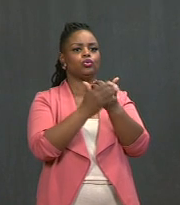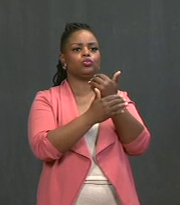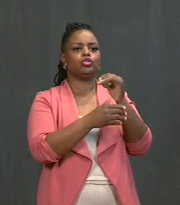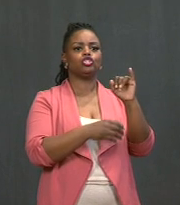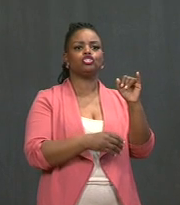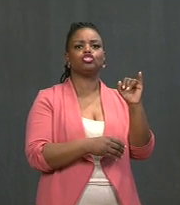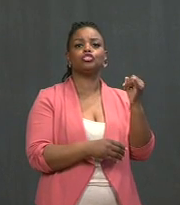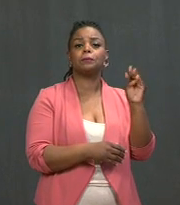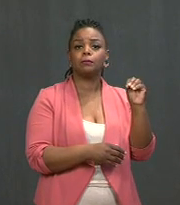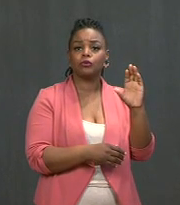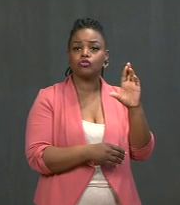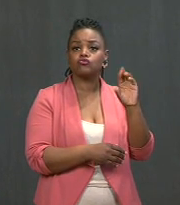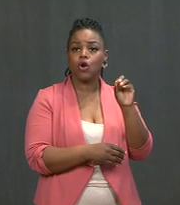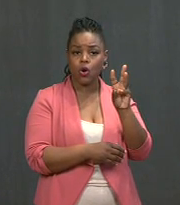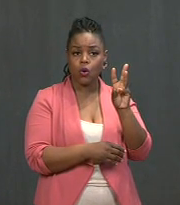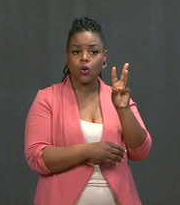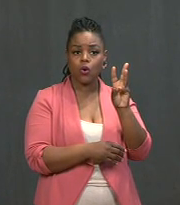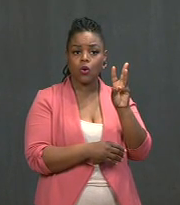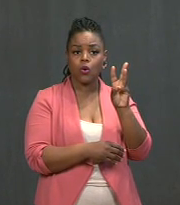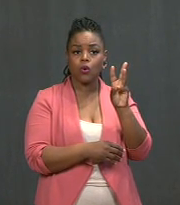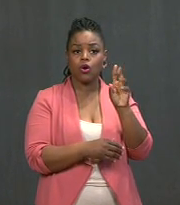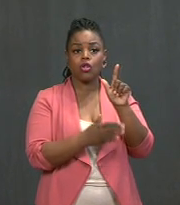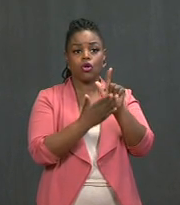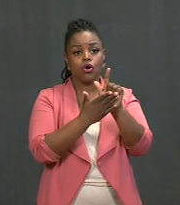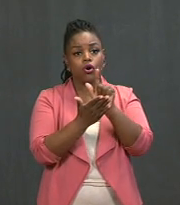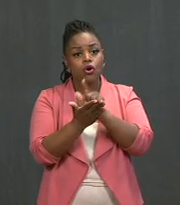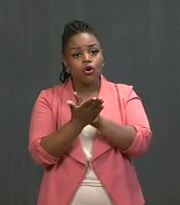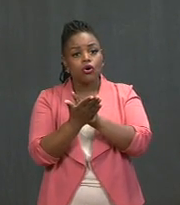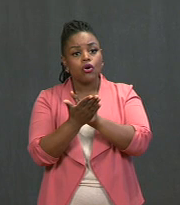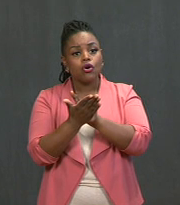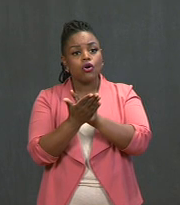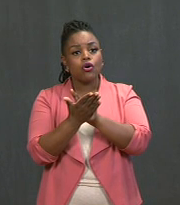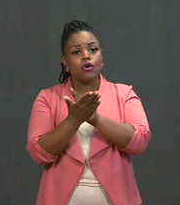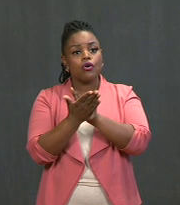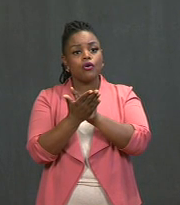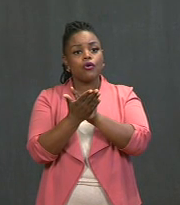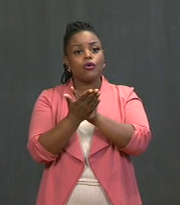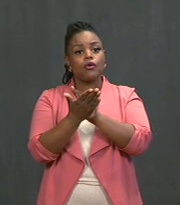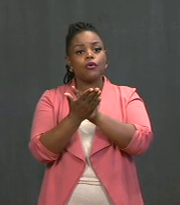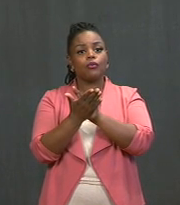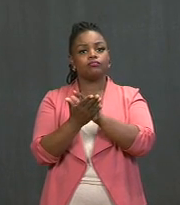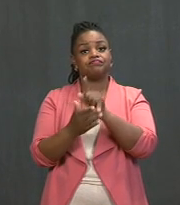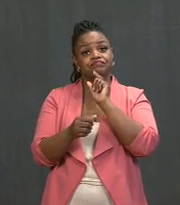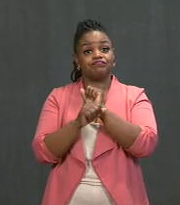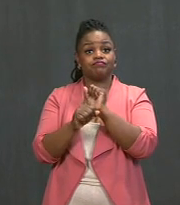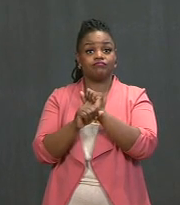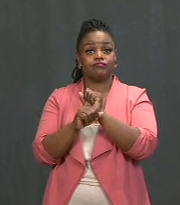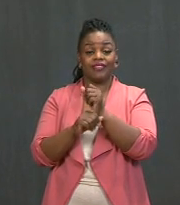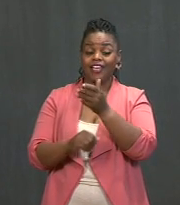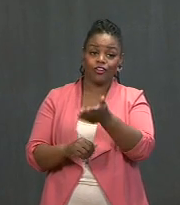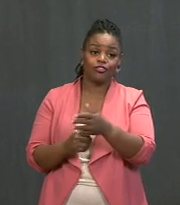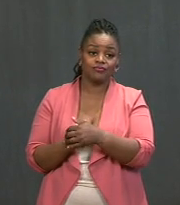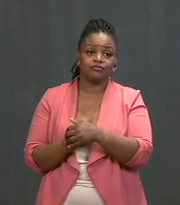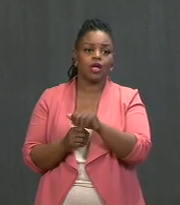are just antithetical to who we are. There's another side to it, too. The other side to it too is: